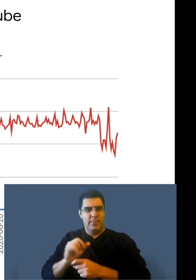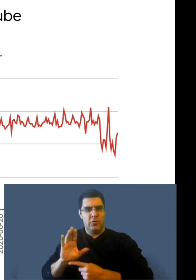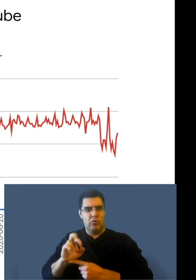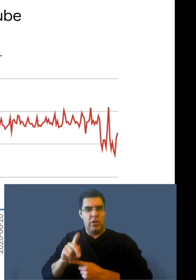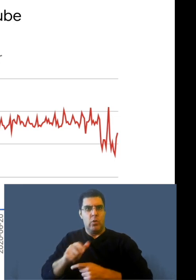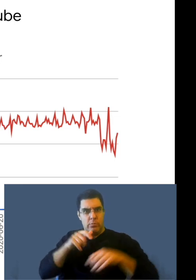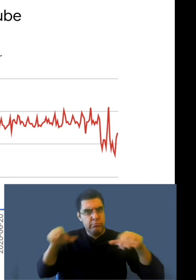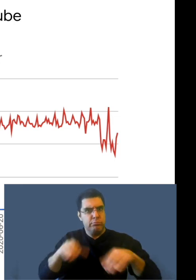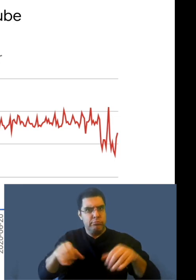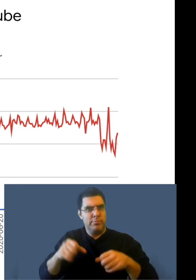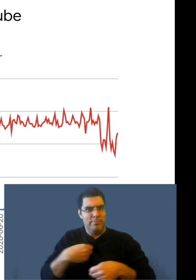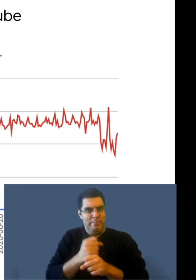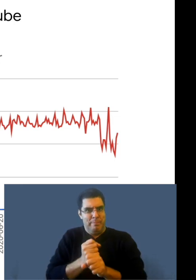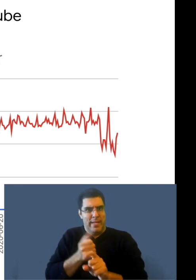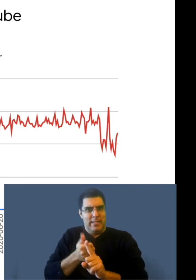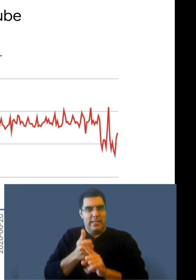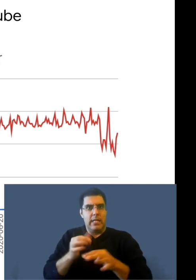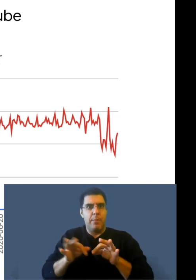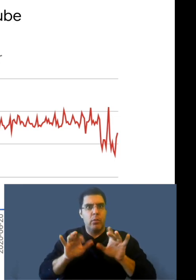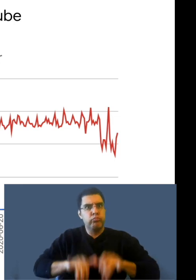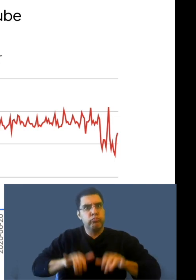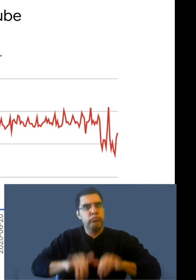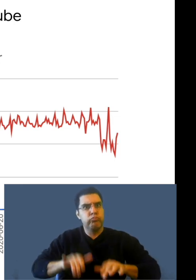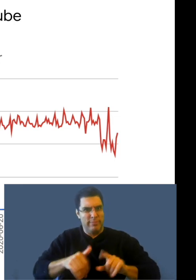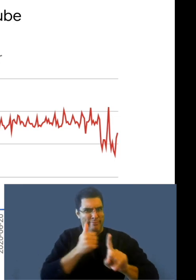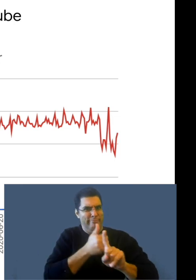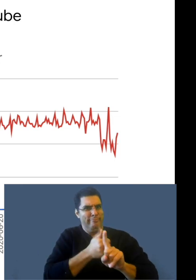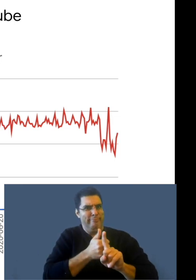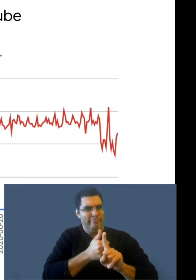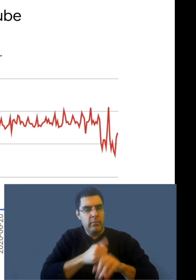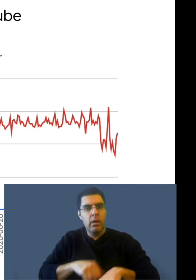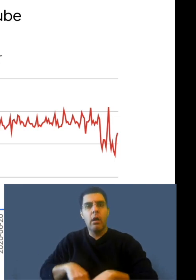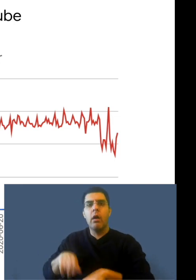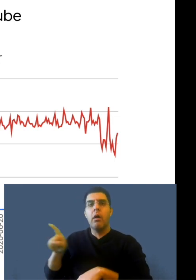The blue shows crowd, and what's pretty stark here is the difference between them.